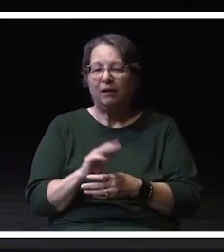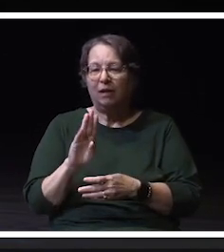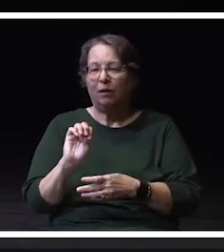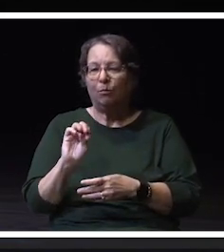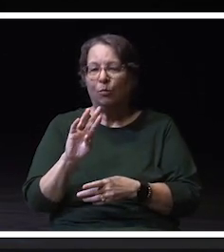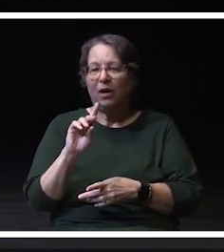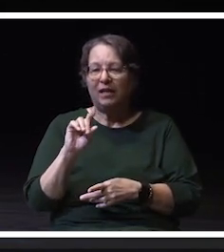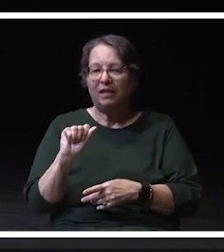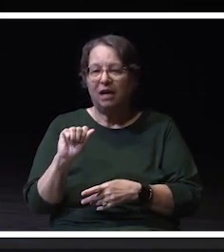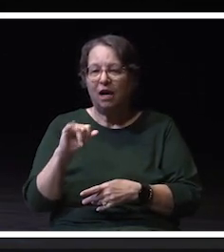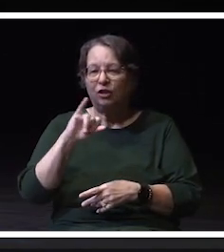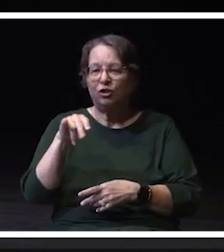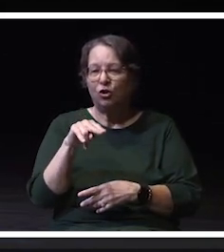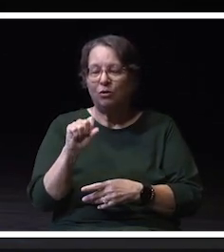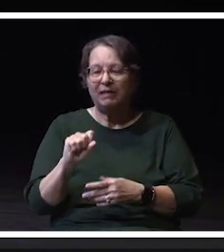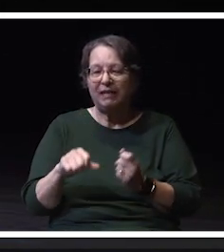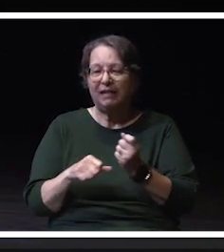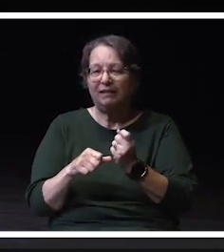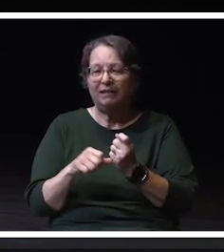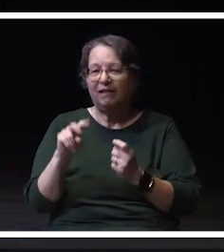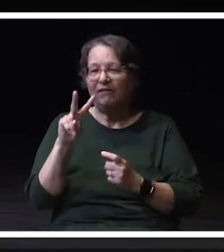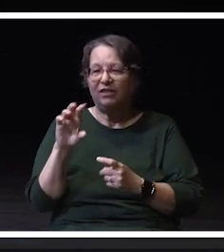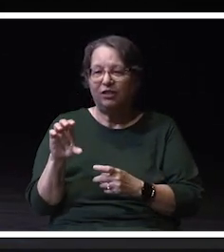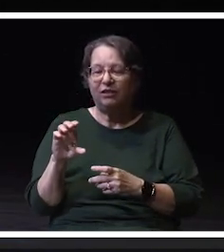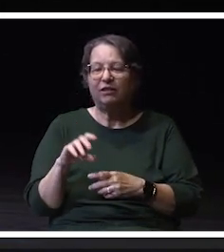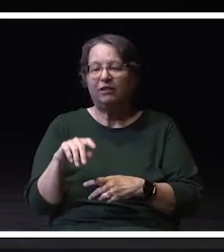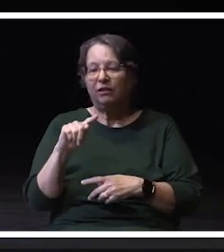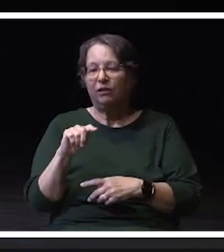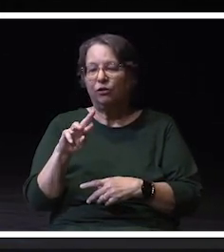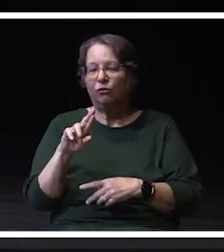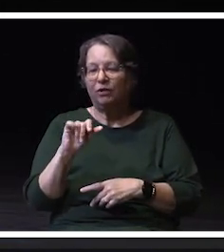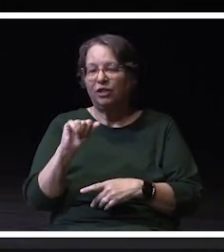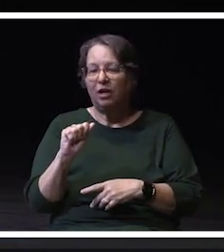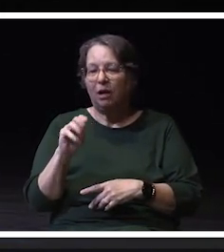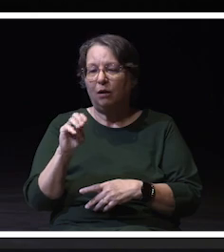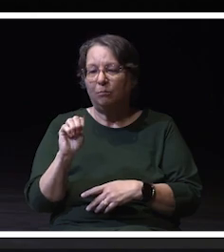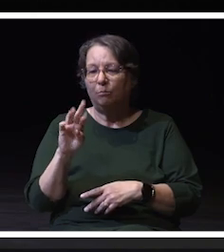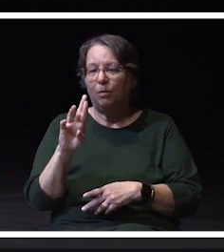And our Assistant Vice Chancellor, Trisha Barber, for the amazing work they they've done